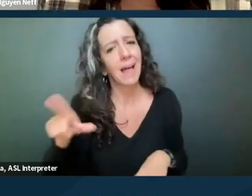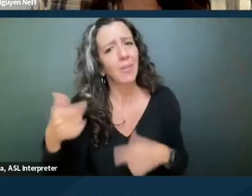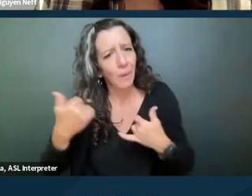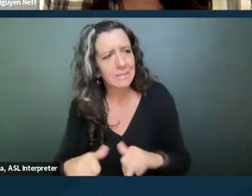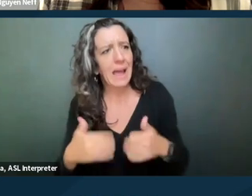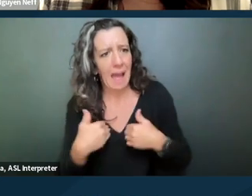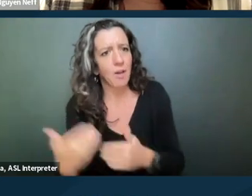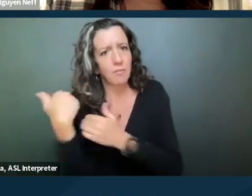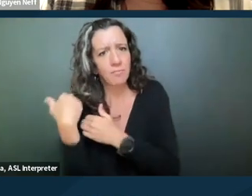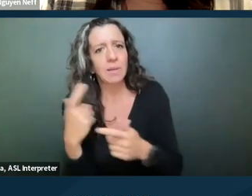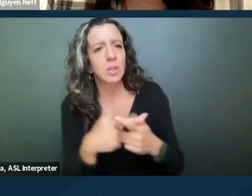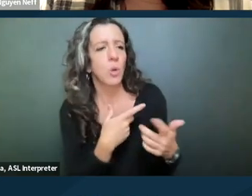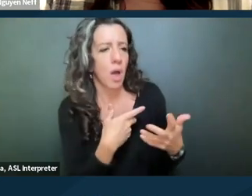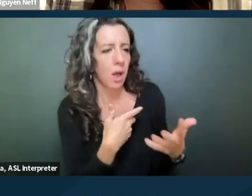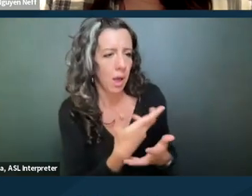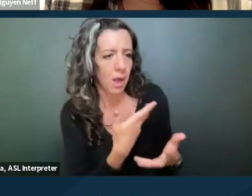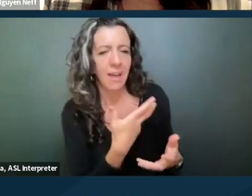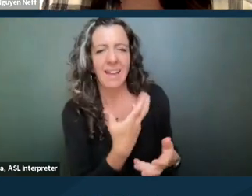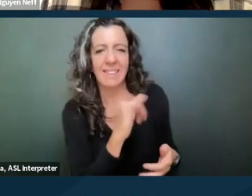to engage in the interactive process to see